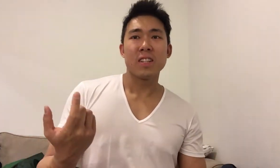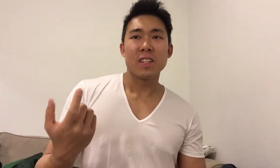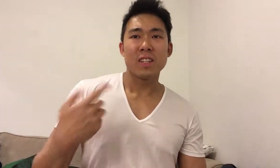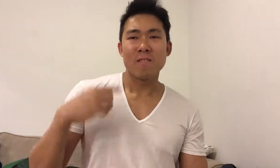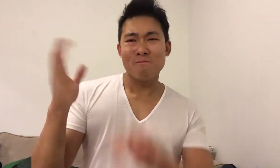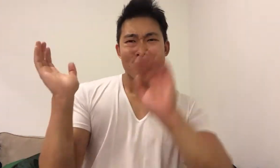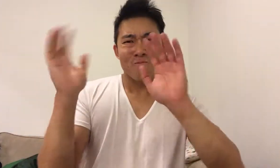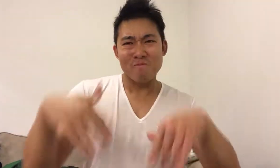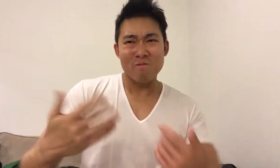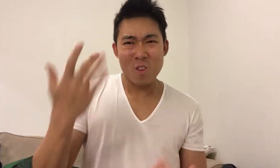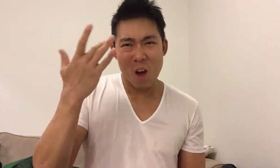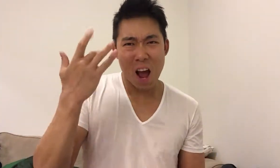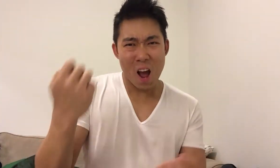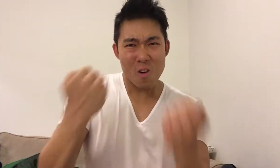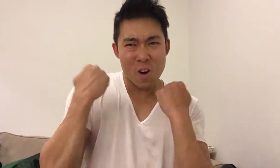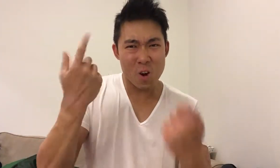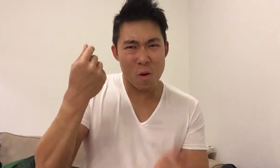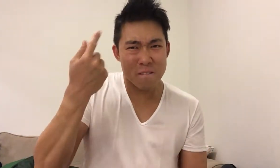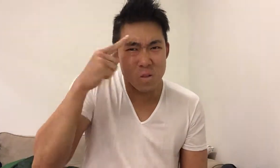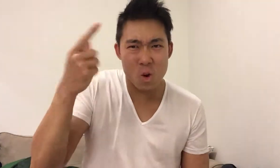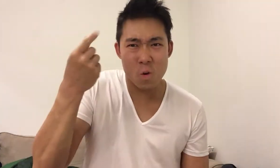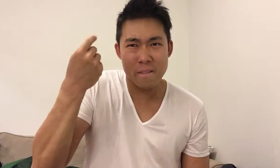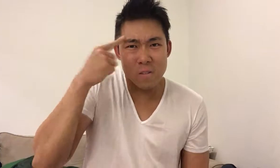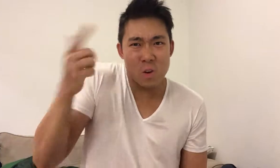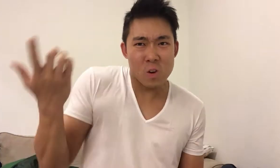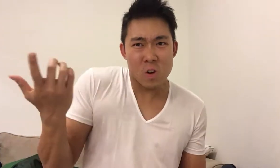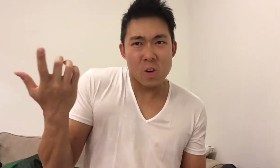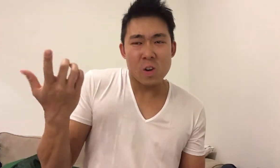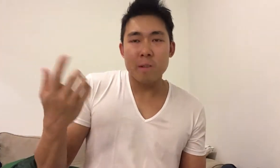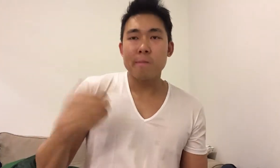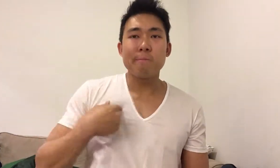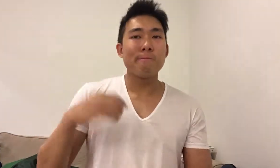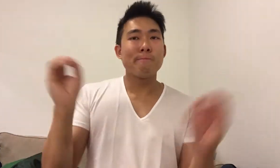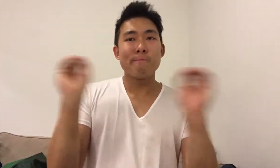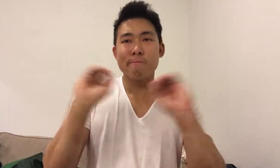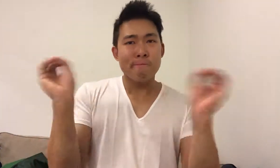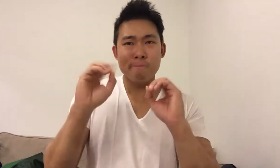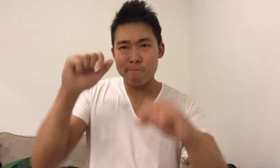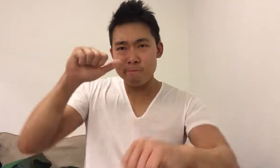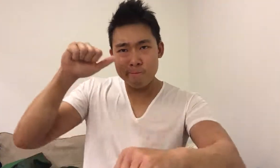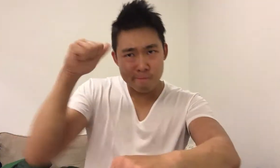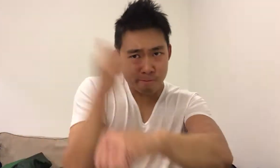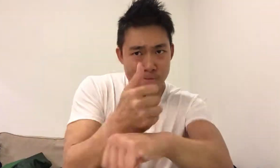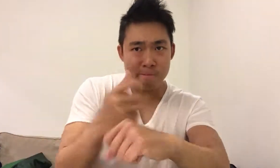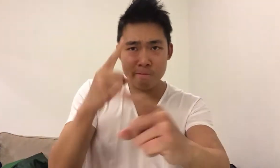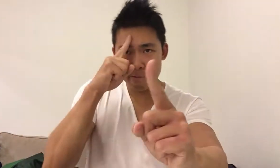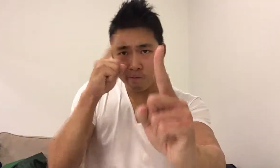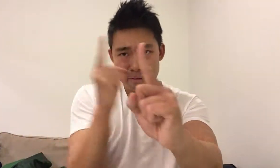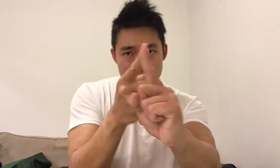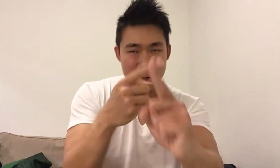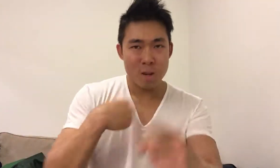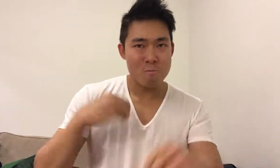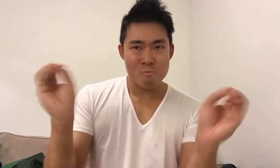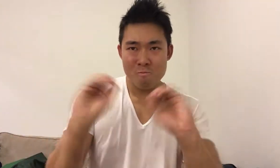What's the point of working out? Right? I didn't have a clear goal in mind.